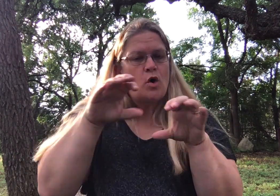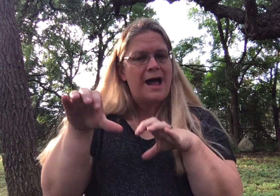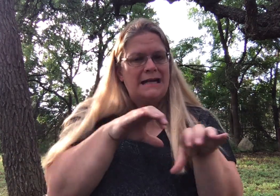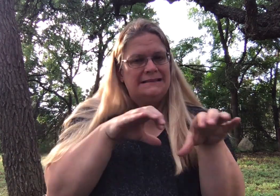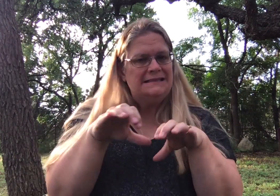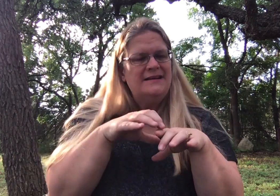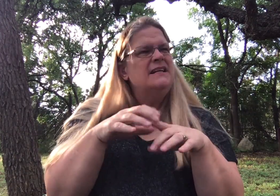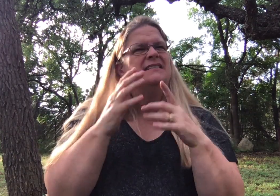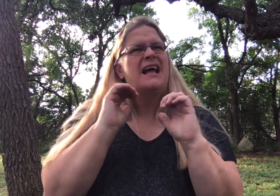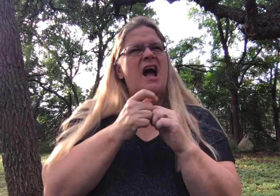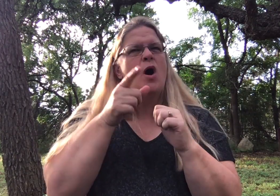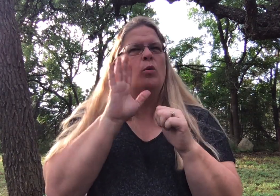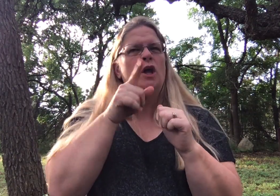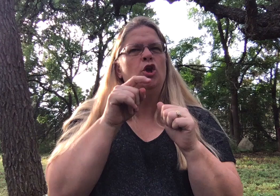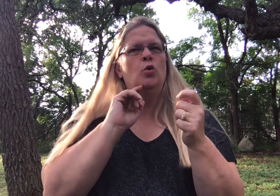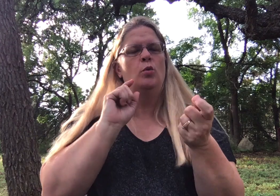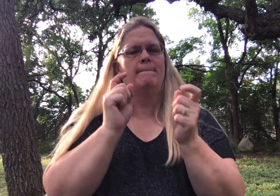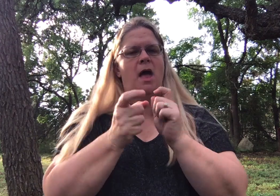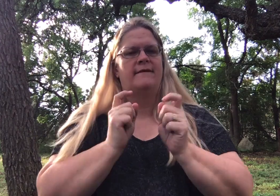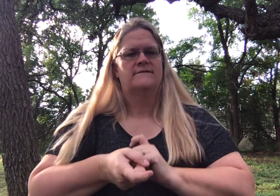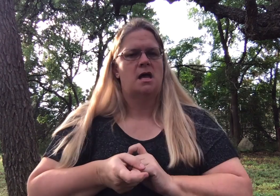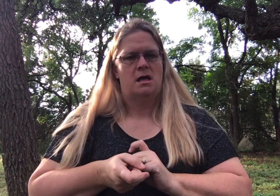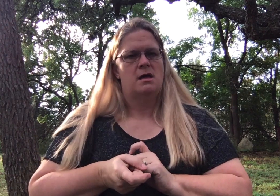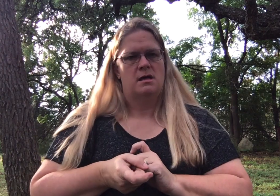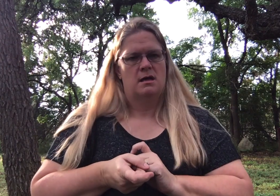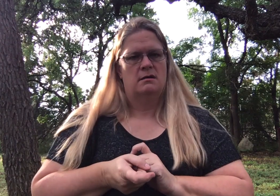for activities how you can make modifications.